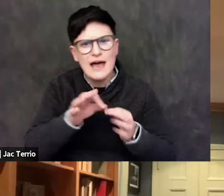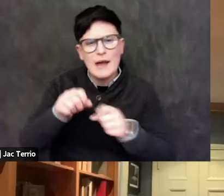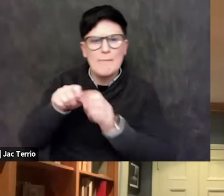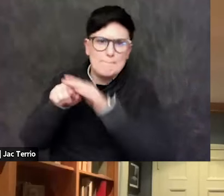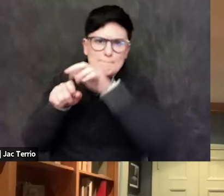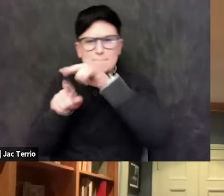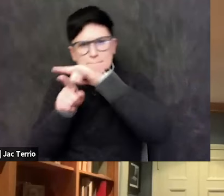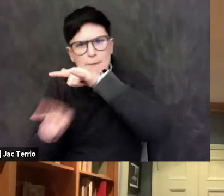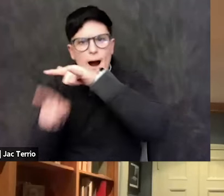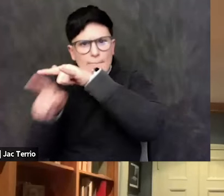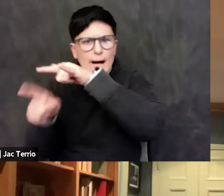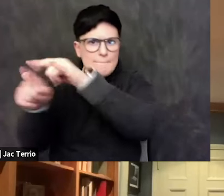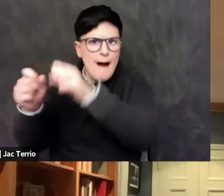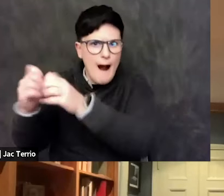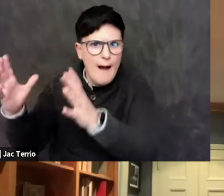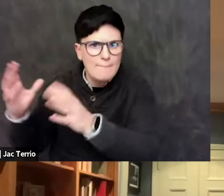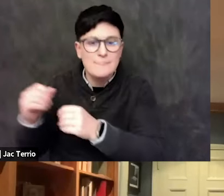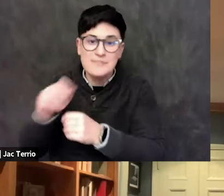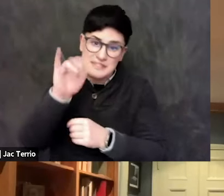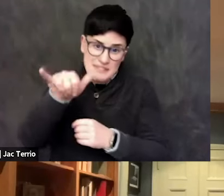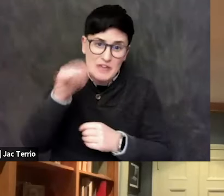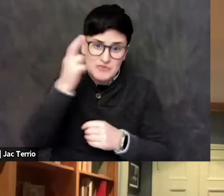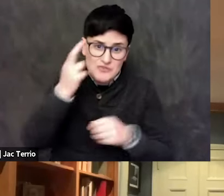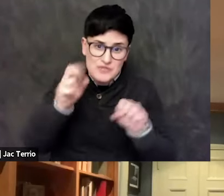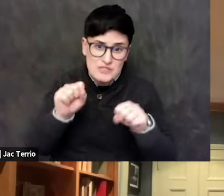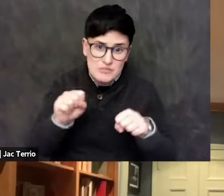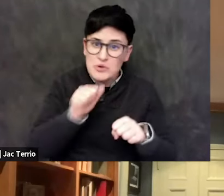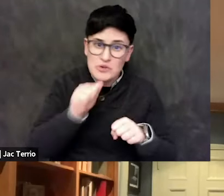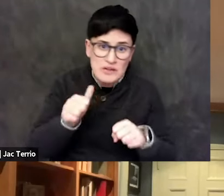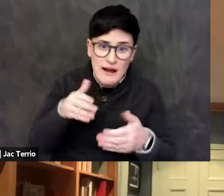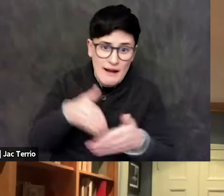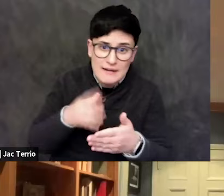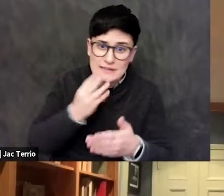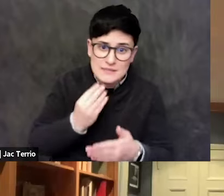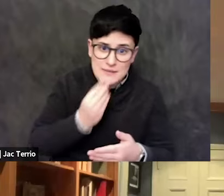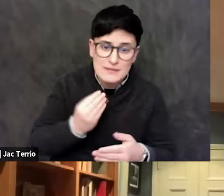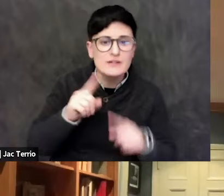I think that's reasonable and not anti-Semitic. But again, it depends on the context and what the motivations are.